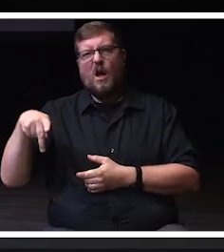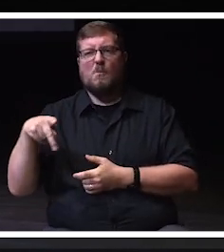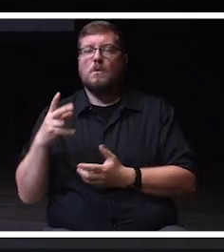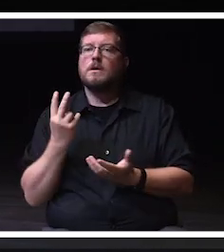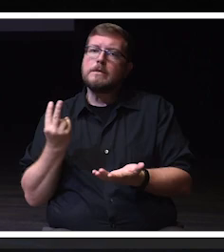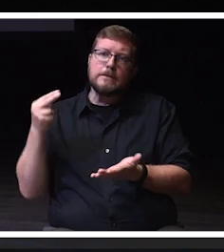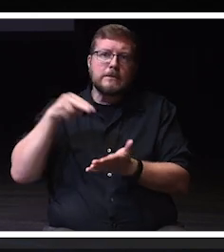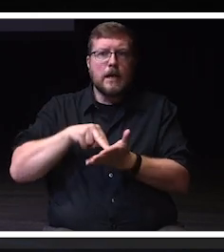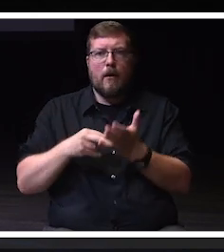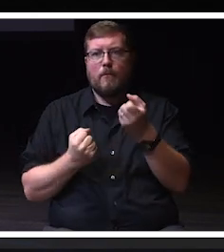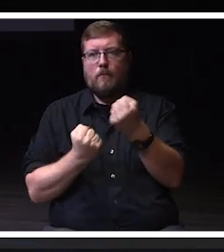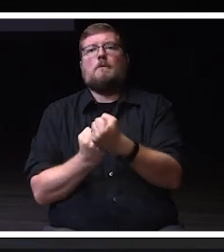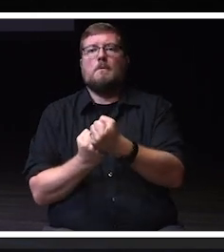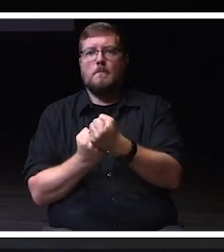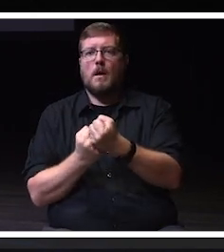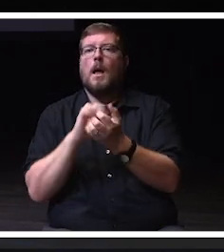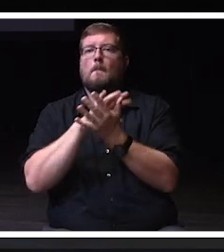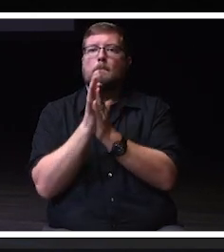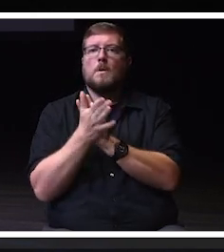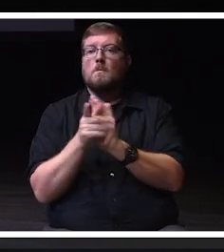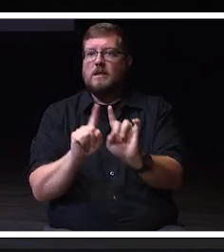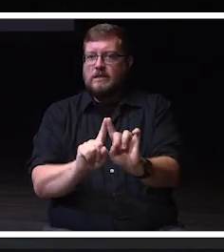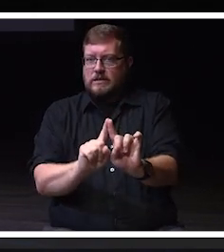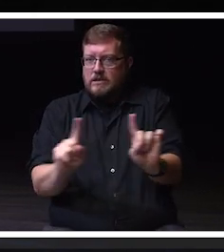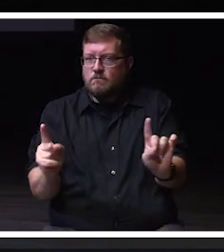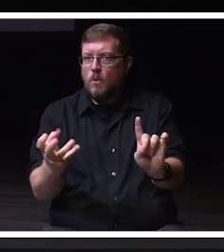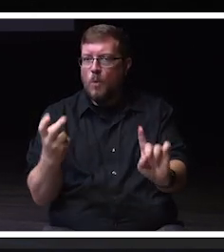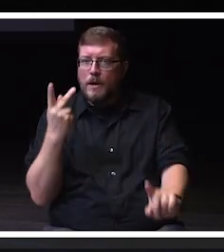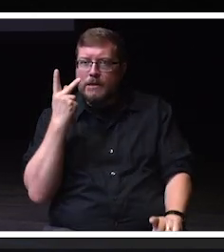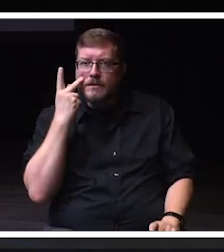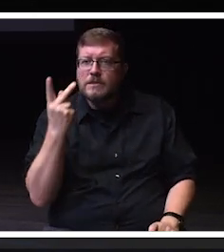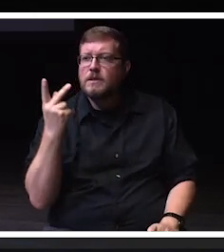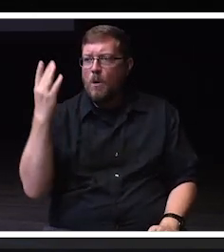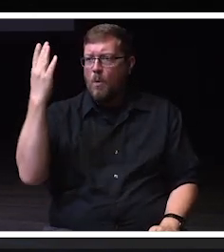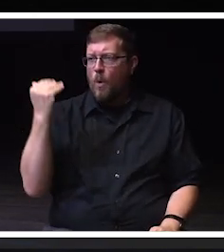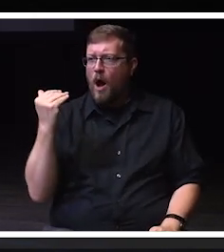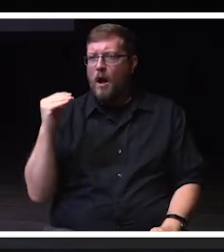and be the difference because we are Warhawk Bold.